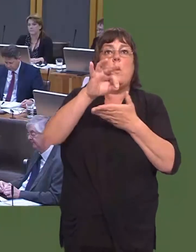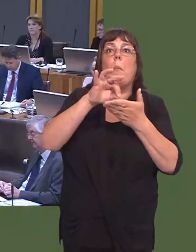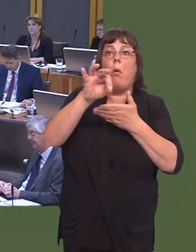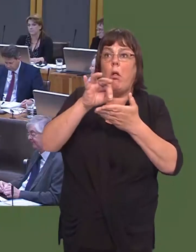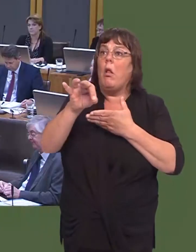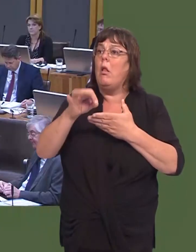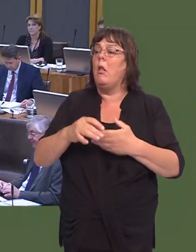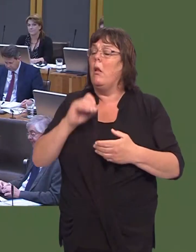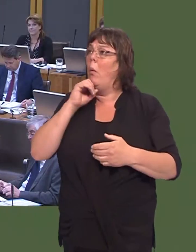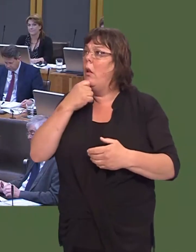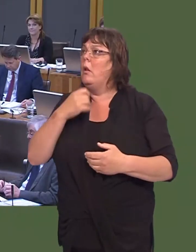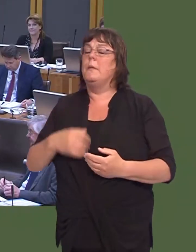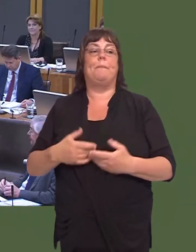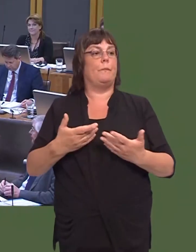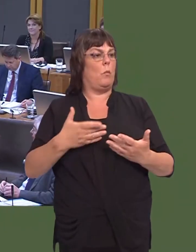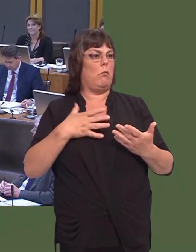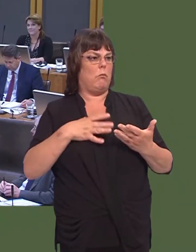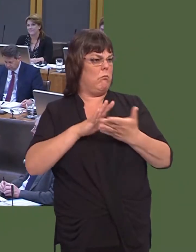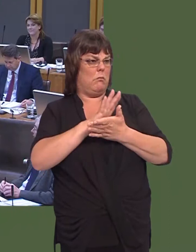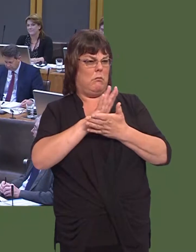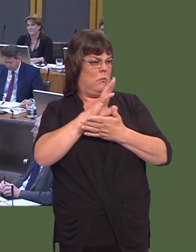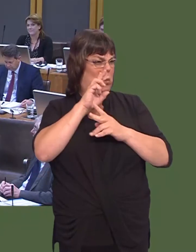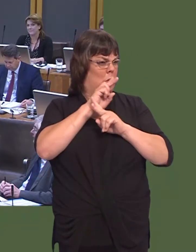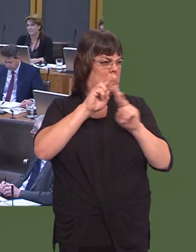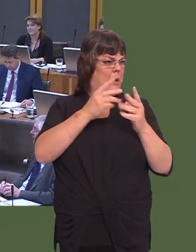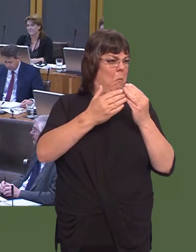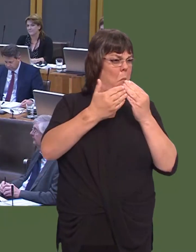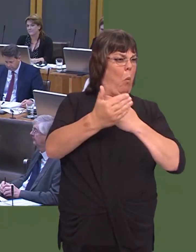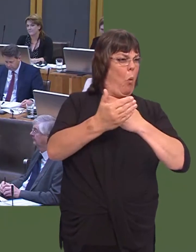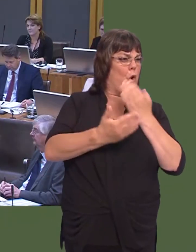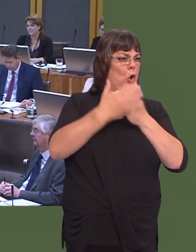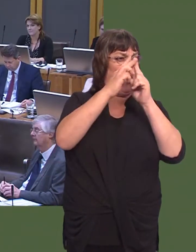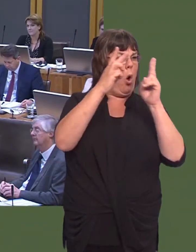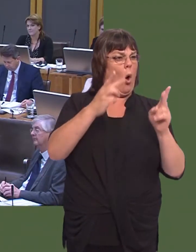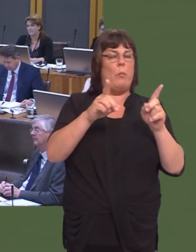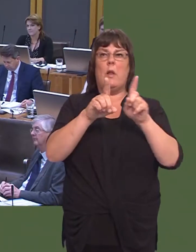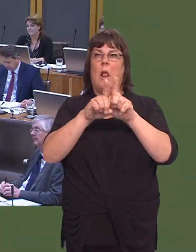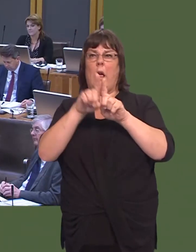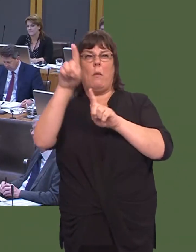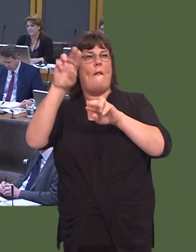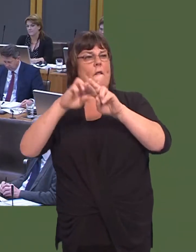Carwyn Jones: I very much welcome the building of new homes, particularly by an innovative council such as Flintshire.